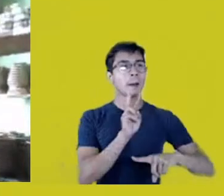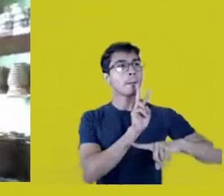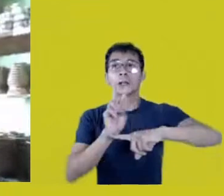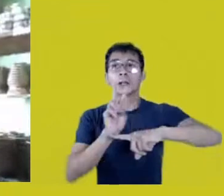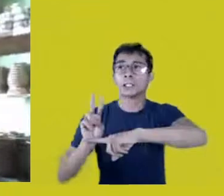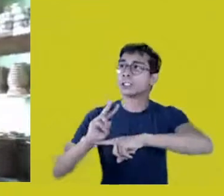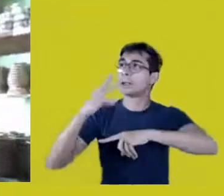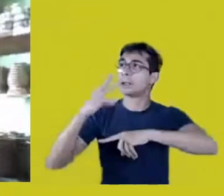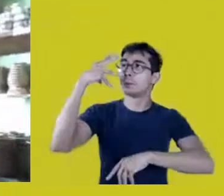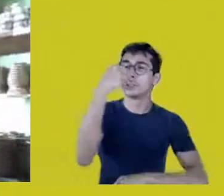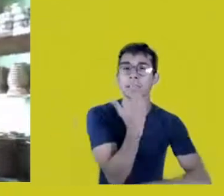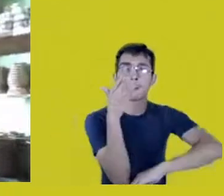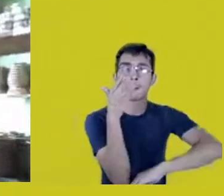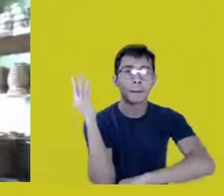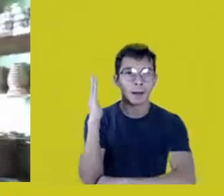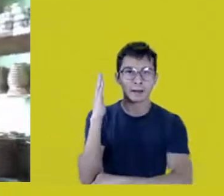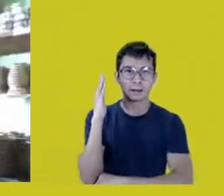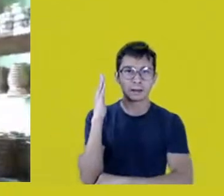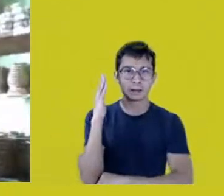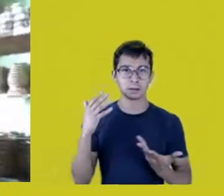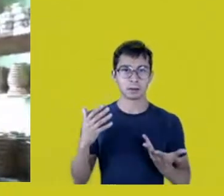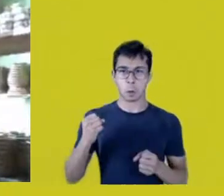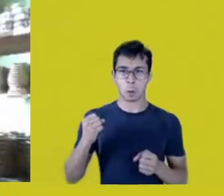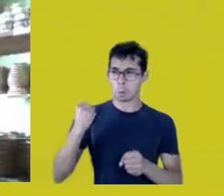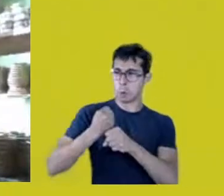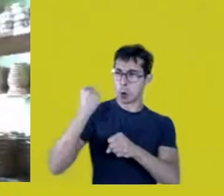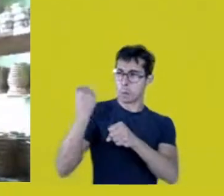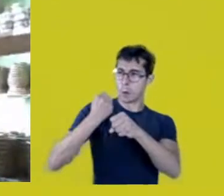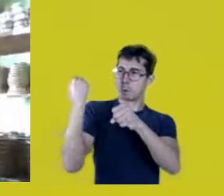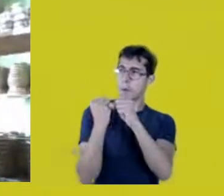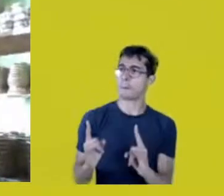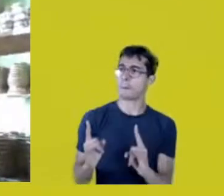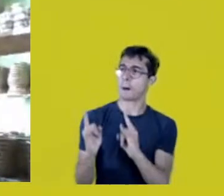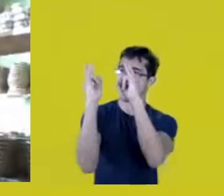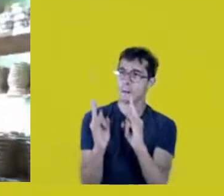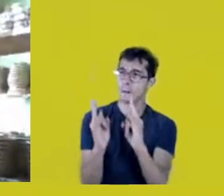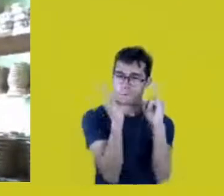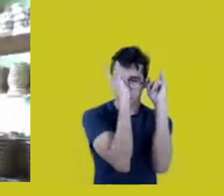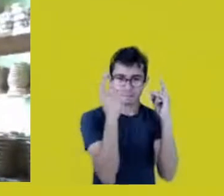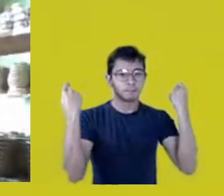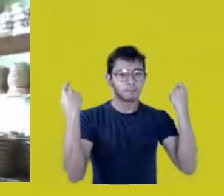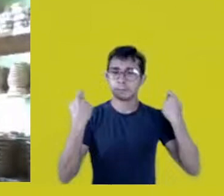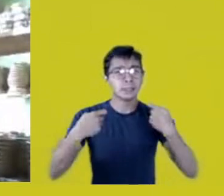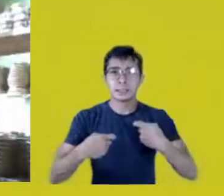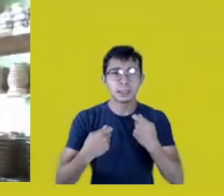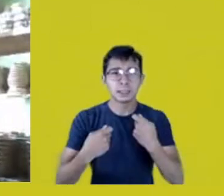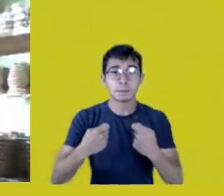We don’t need big buildings. We need legalized lands. That’s it.